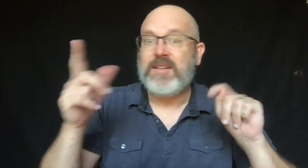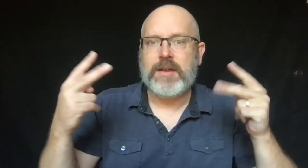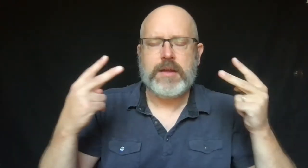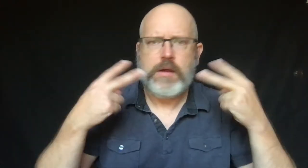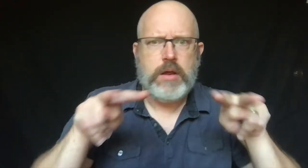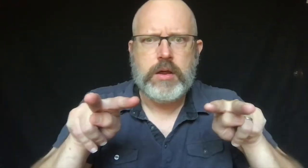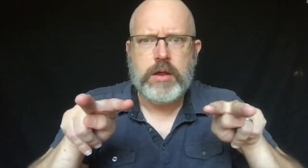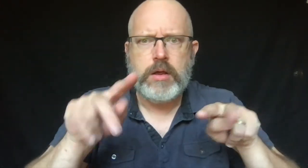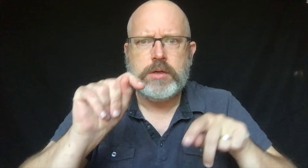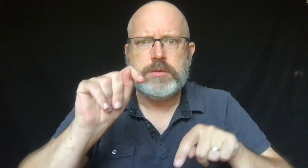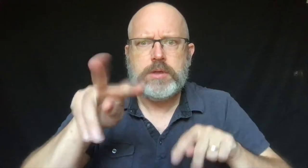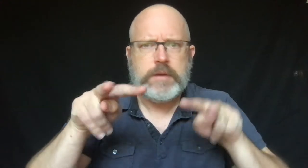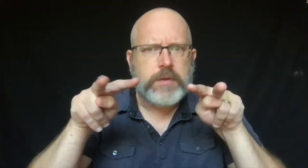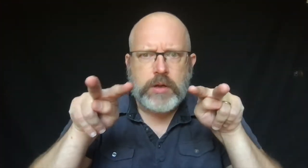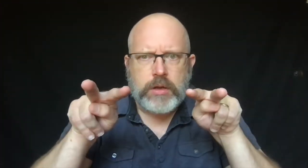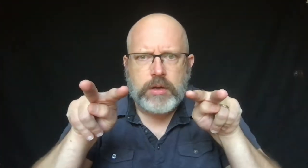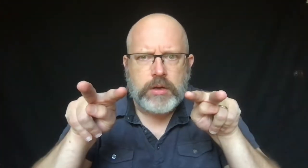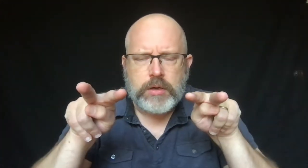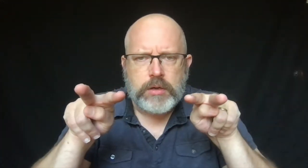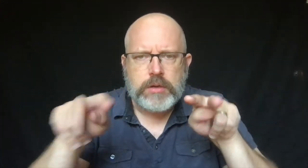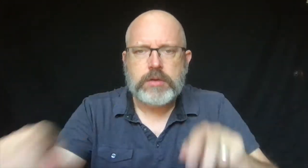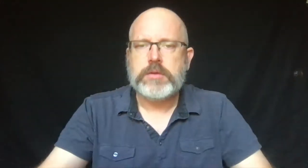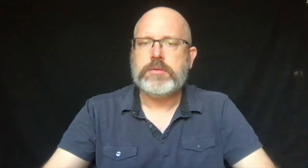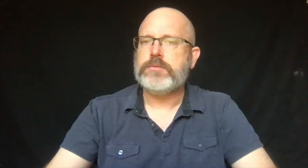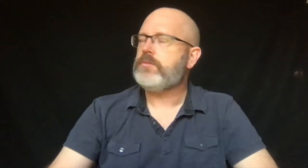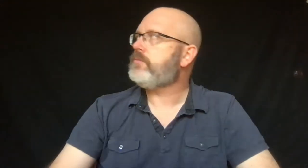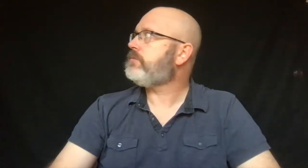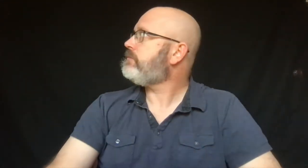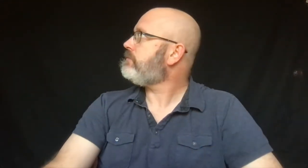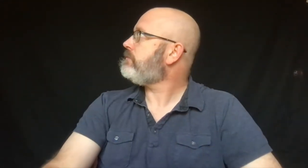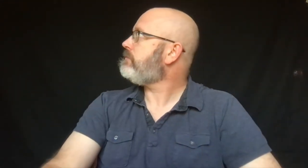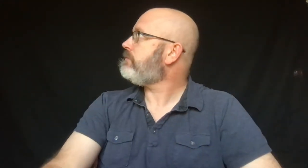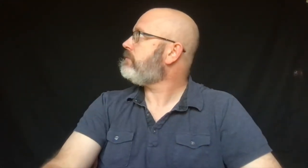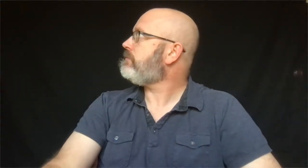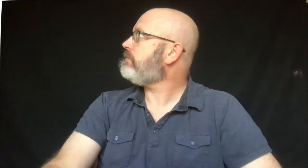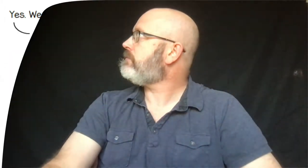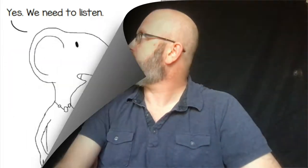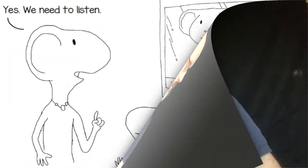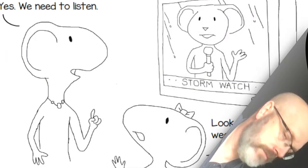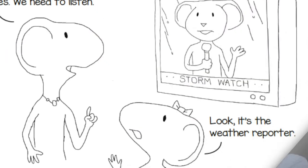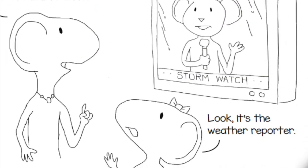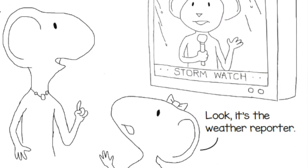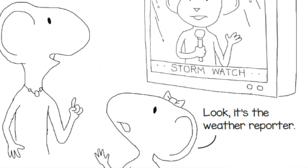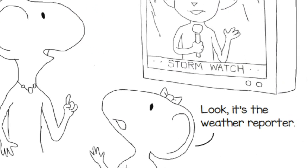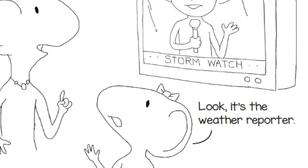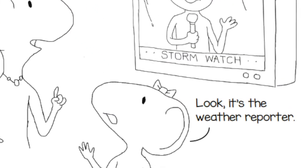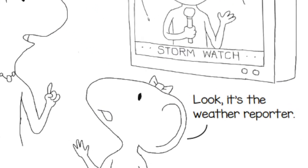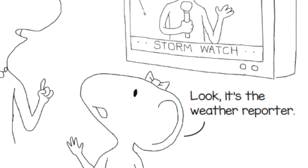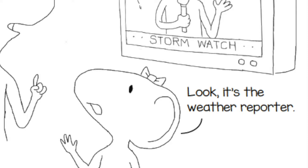Trinka and her mom saw the weather reporter come on tv.